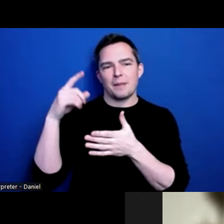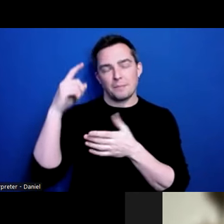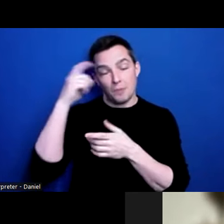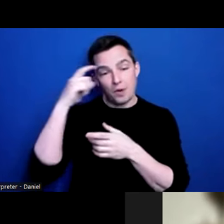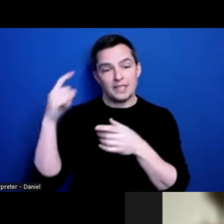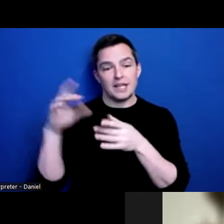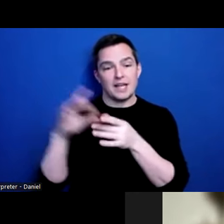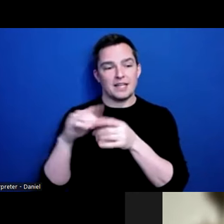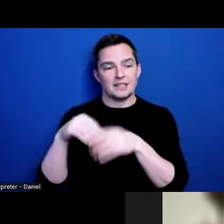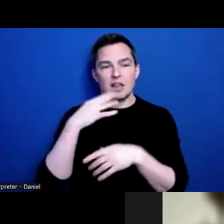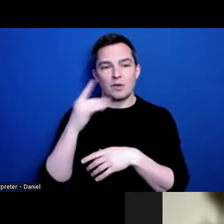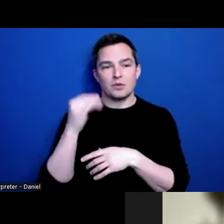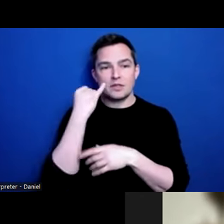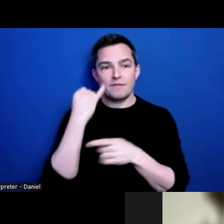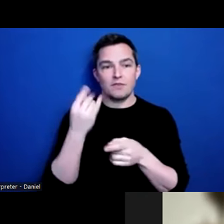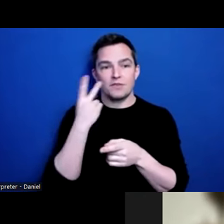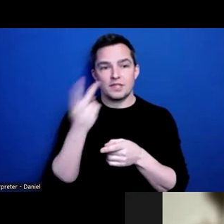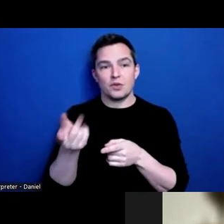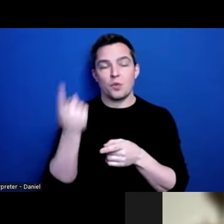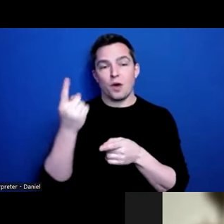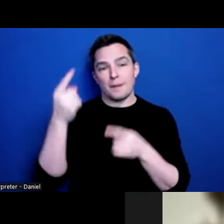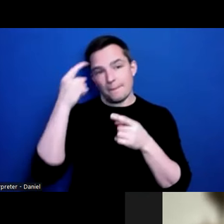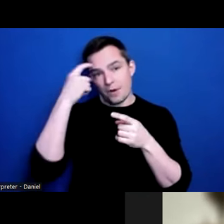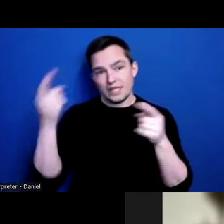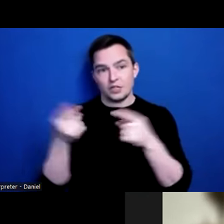if you’ve seen one brain injury, you’ve seen one brain injury. They are all so unique , so